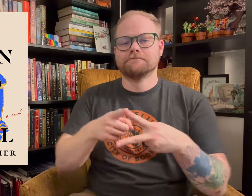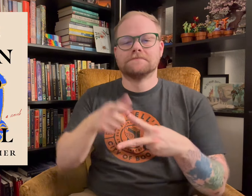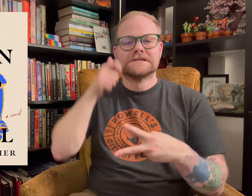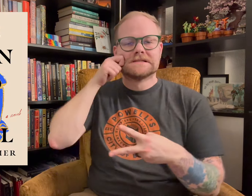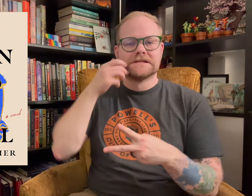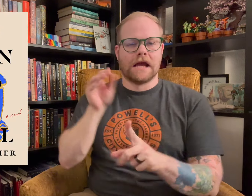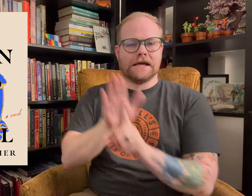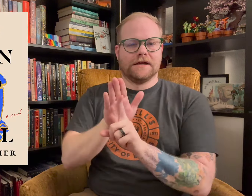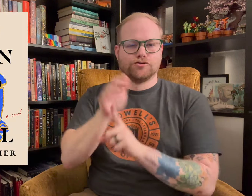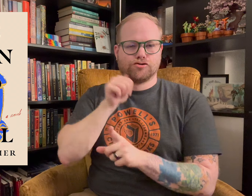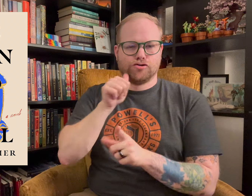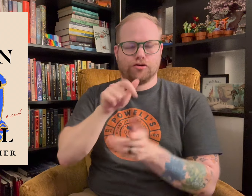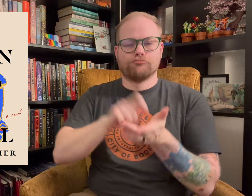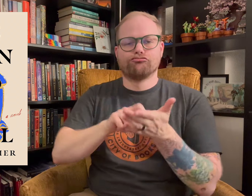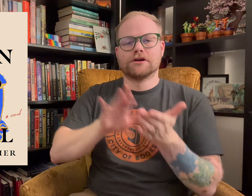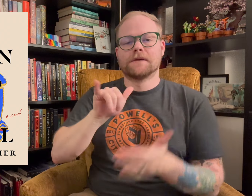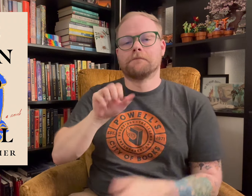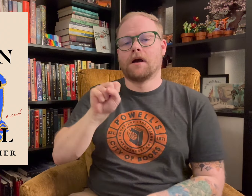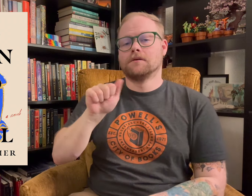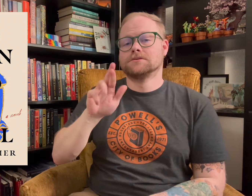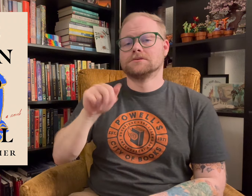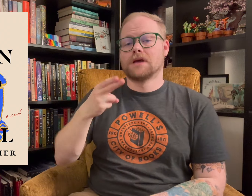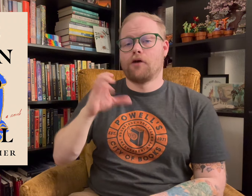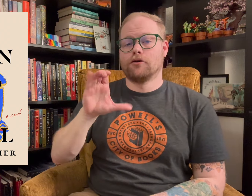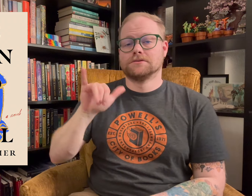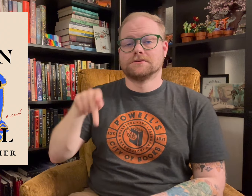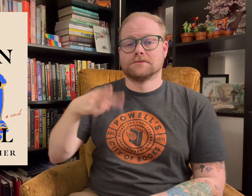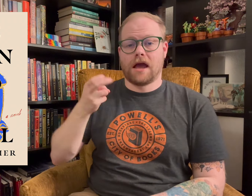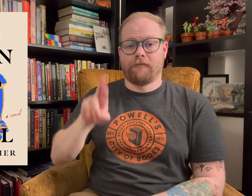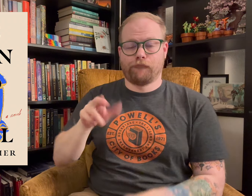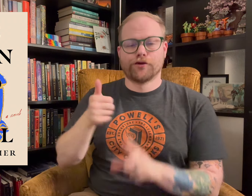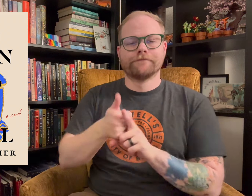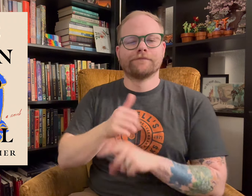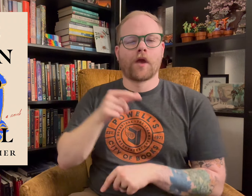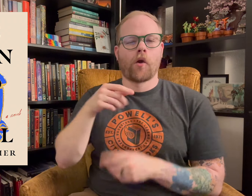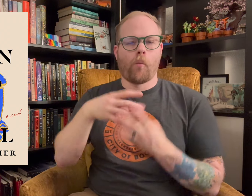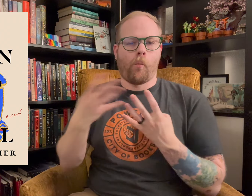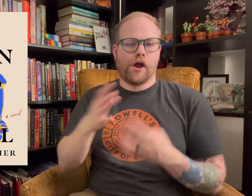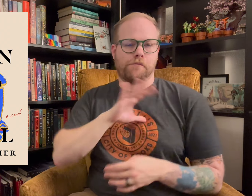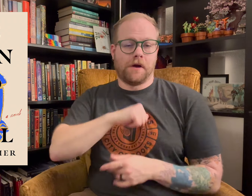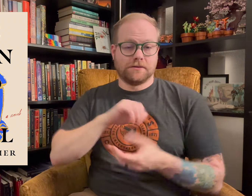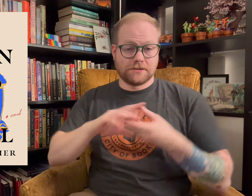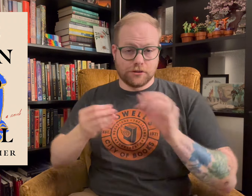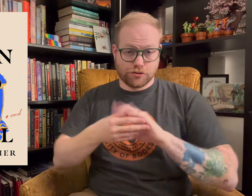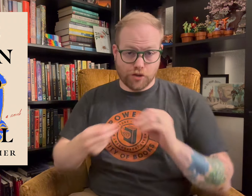The first book is The Skin and Its Girl by Sarah Cypher, a queer Palestinian story.